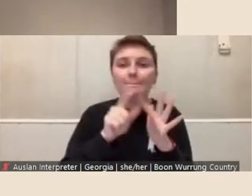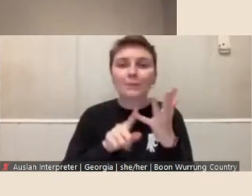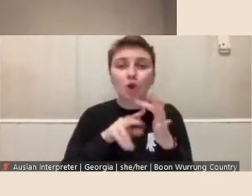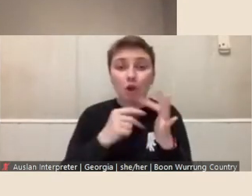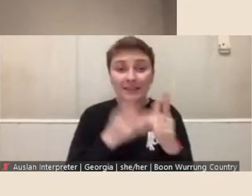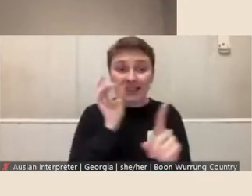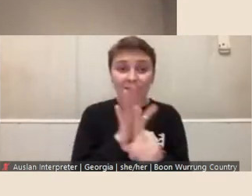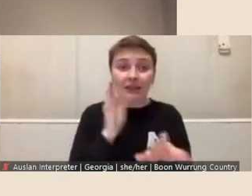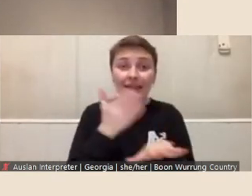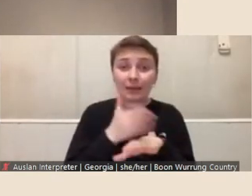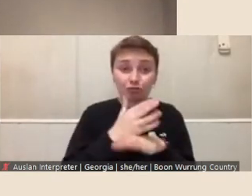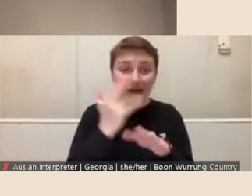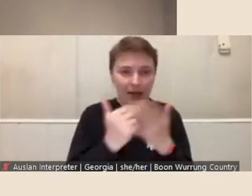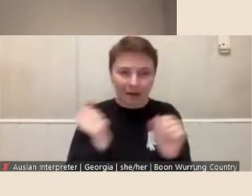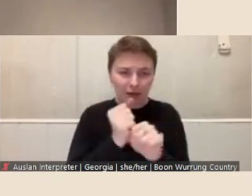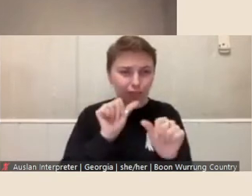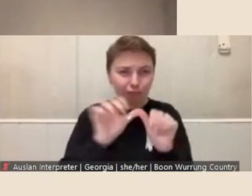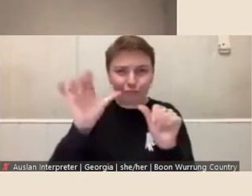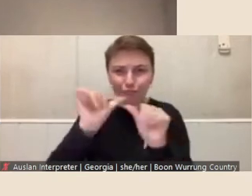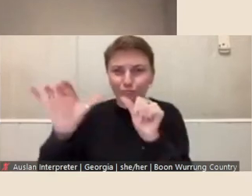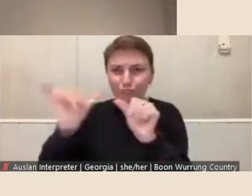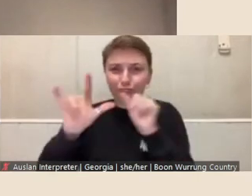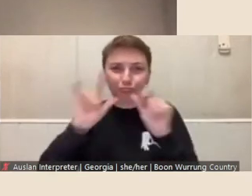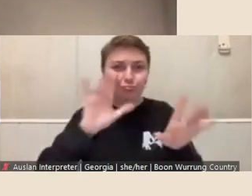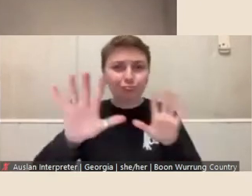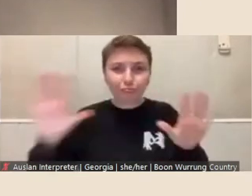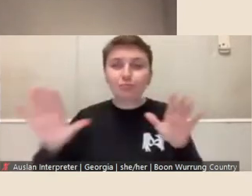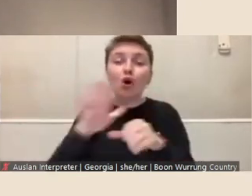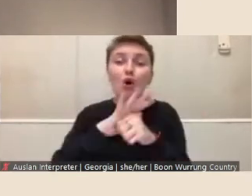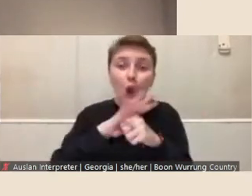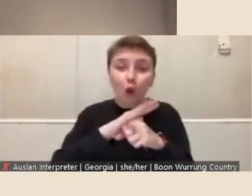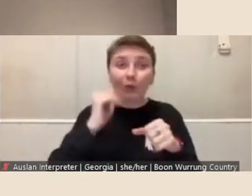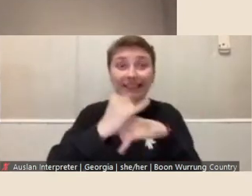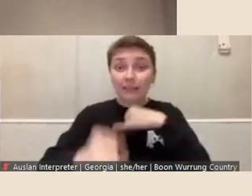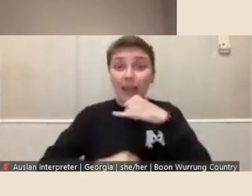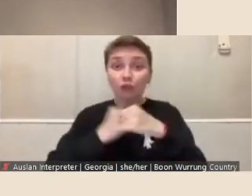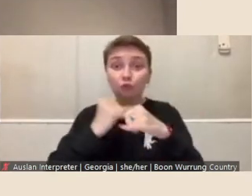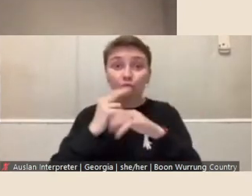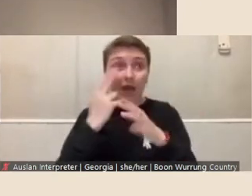exhibition programs featuring local and international artists, including Charles Blackman